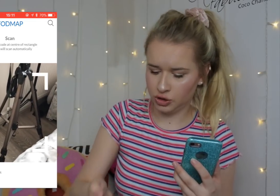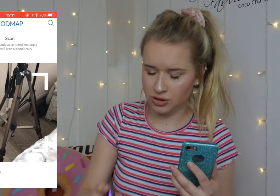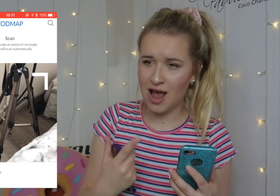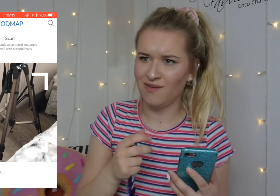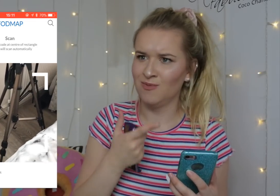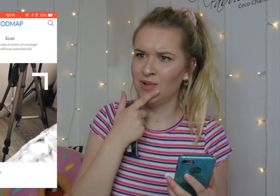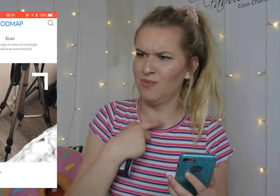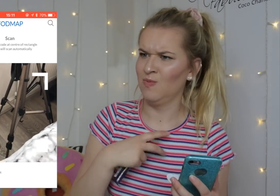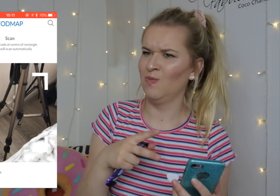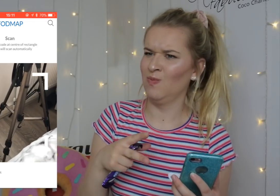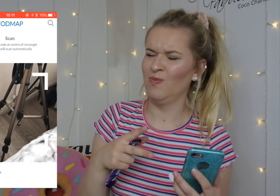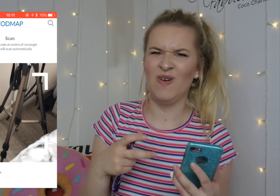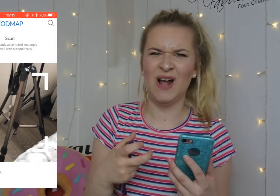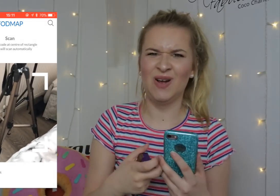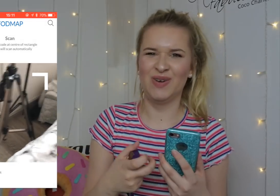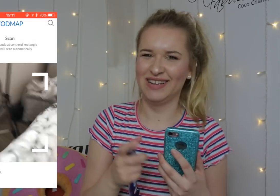I will be so surprised if it's a smiley face.